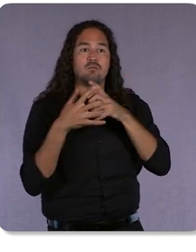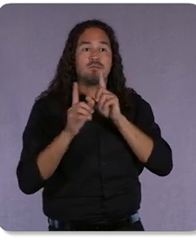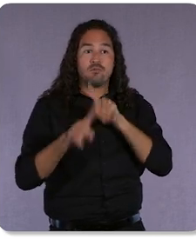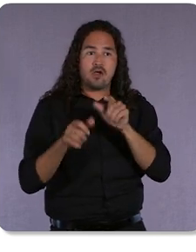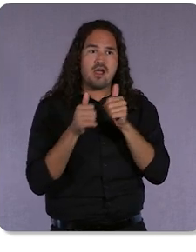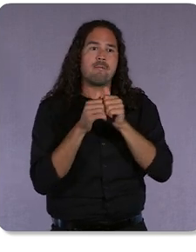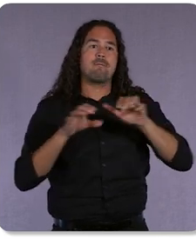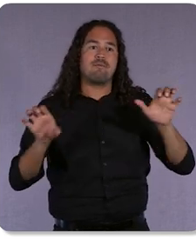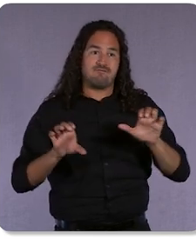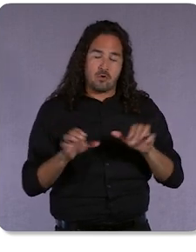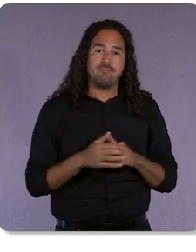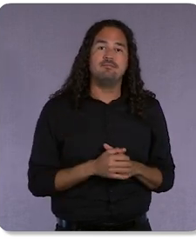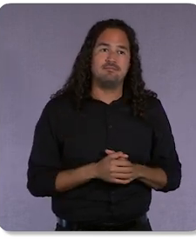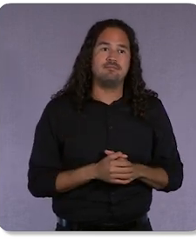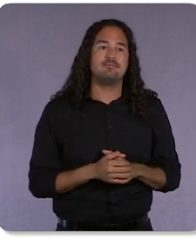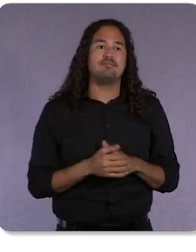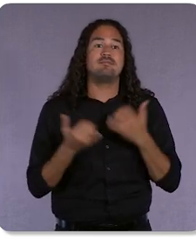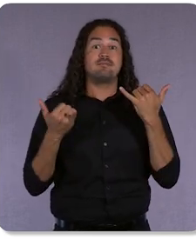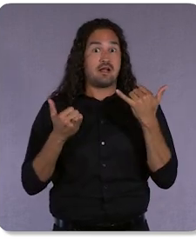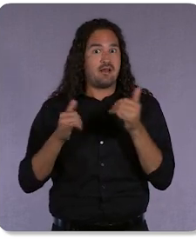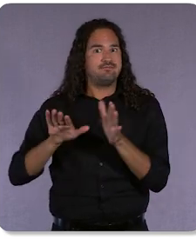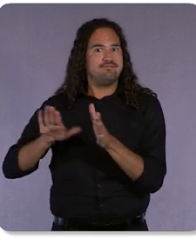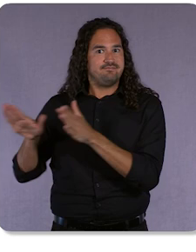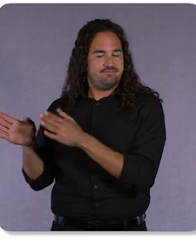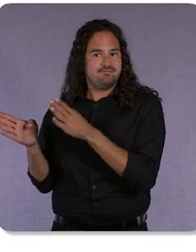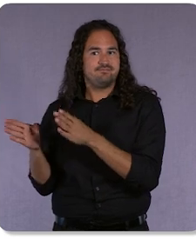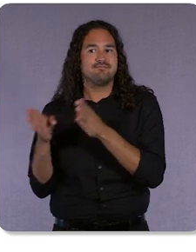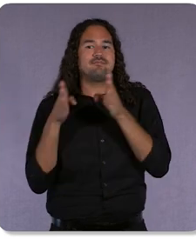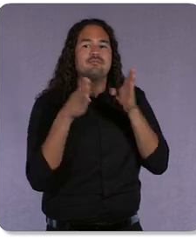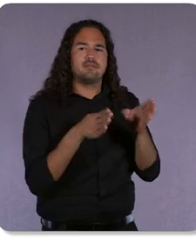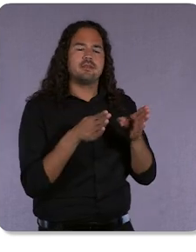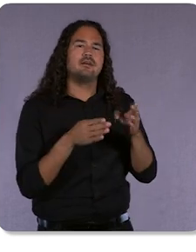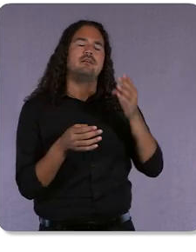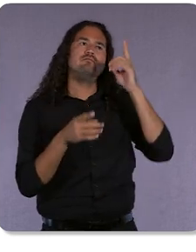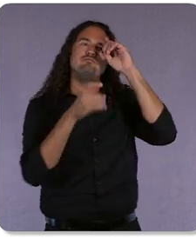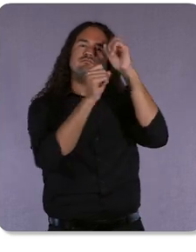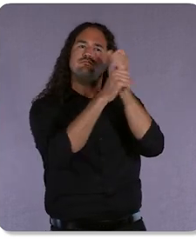Let’s shift gears a bit. Let’s think about how somebody may want to engage with your business.